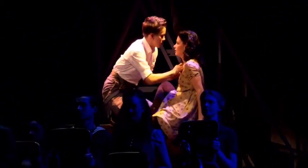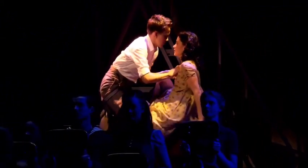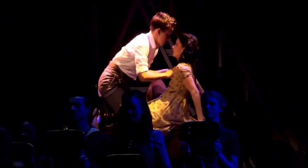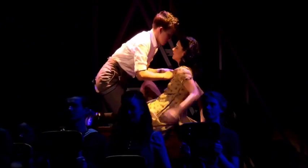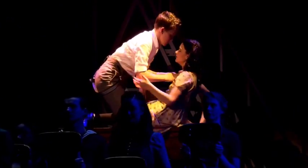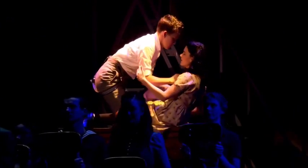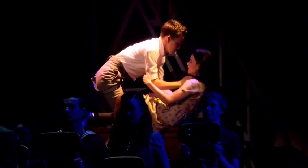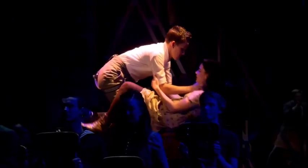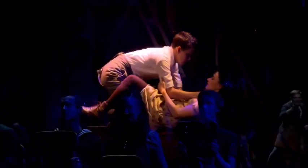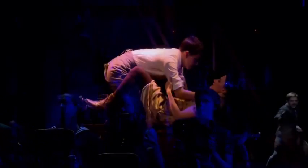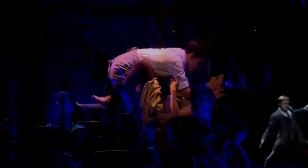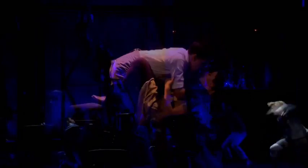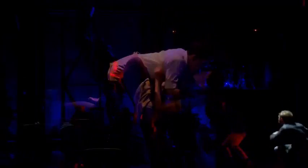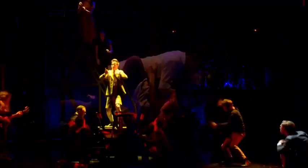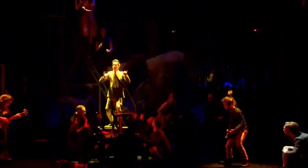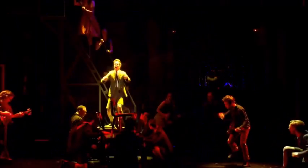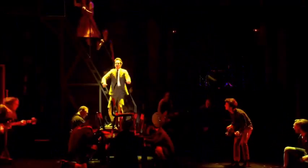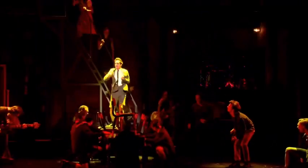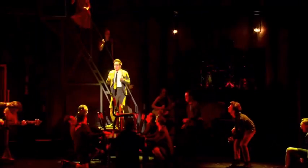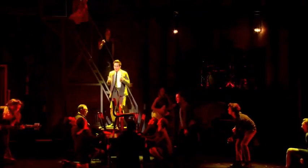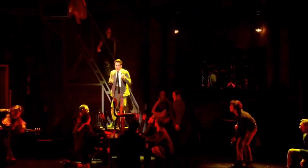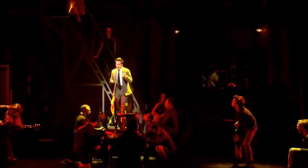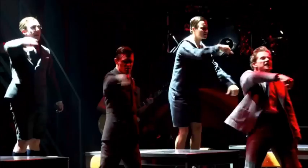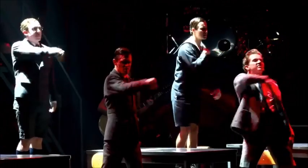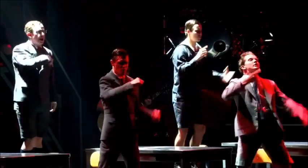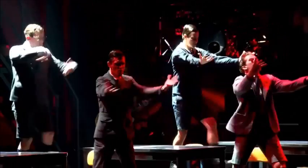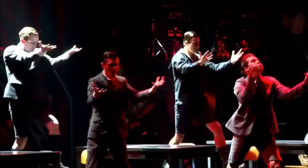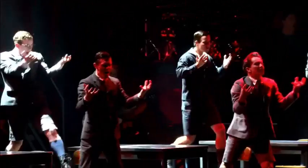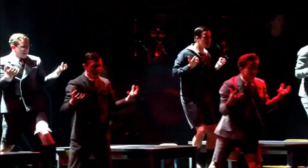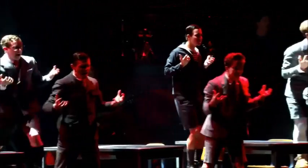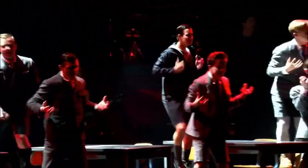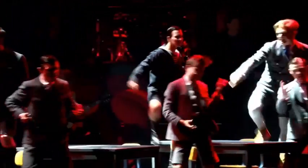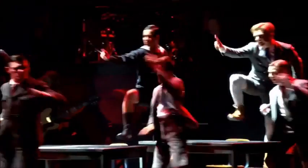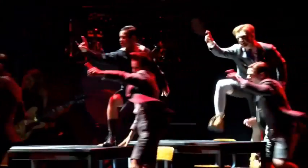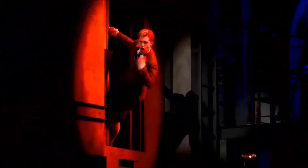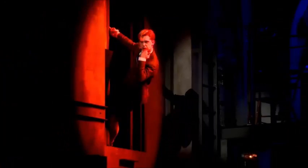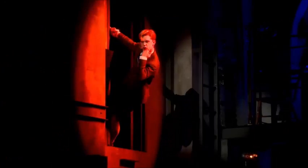Love me- just for a bit...